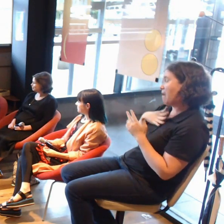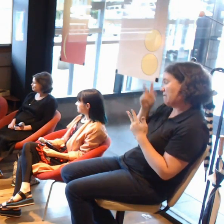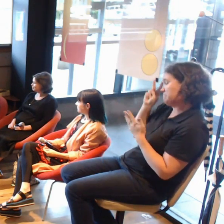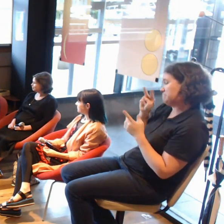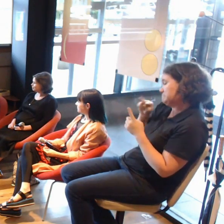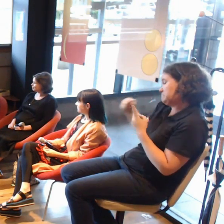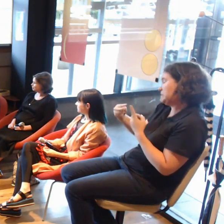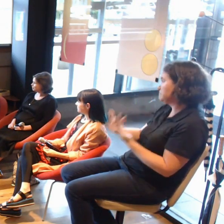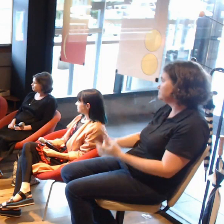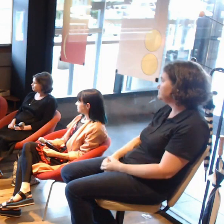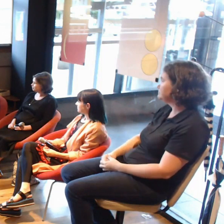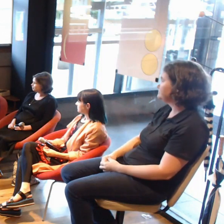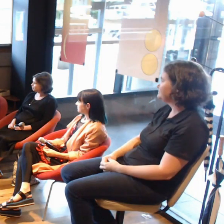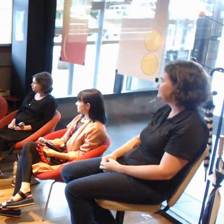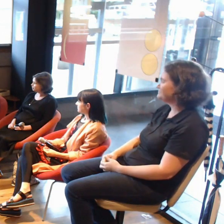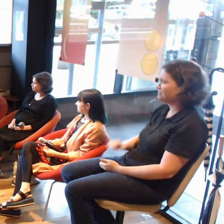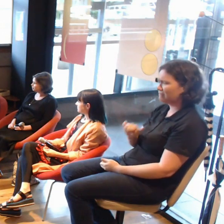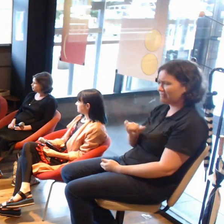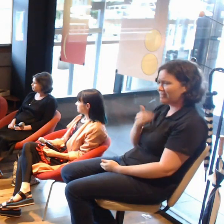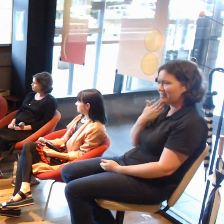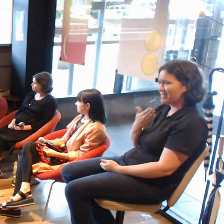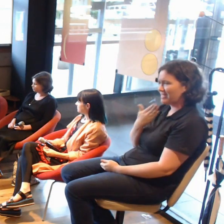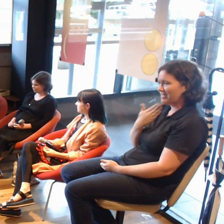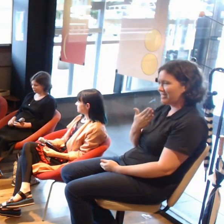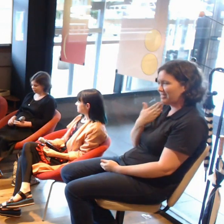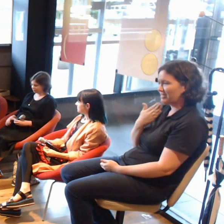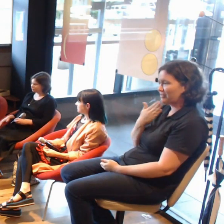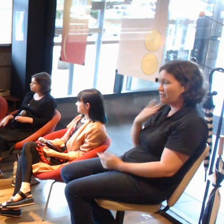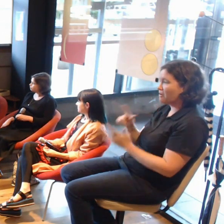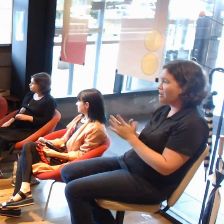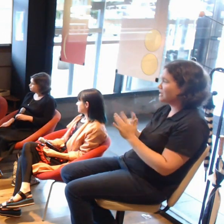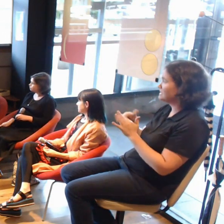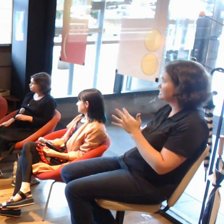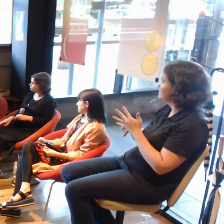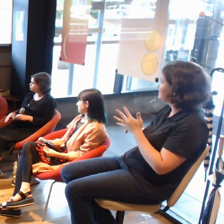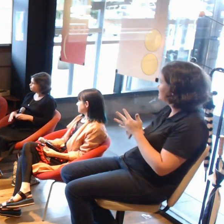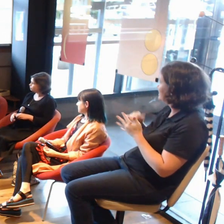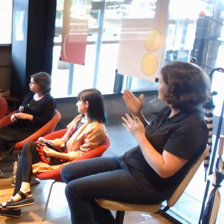Well, Jess, we might have you jump in there, as somebody who's worked traditionally